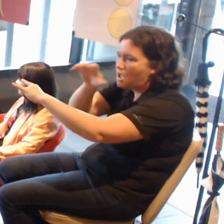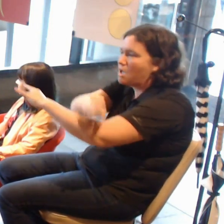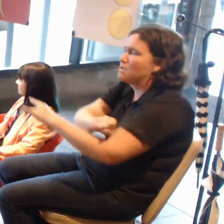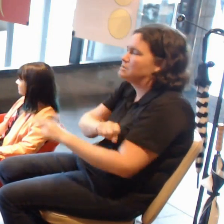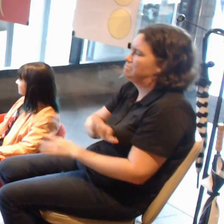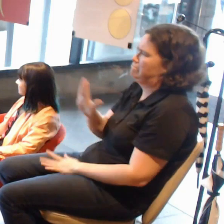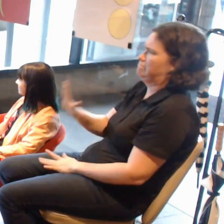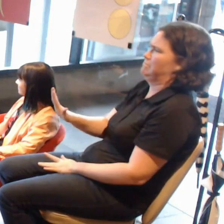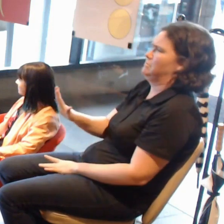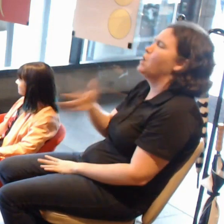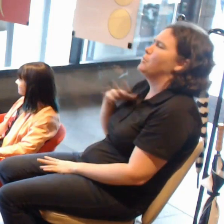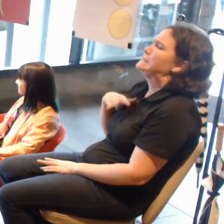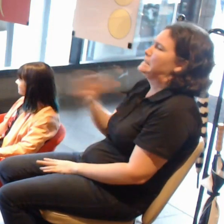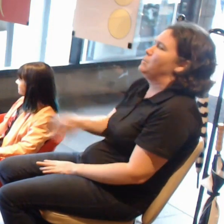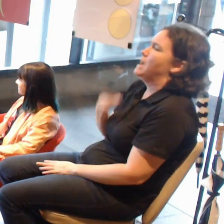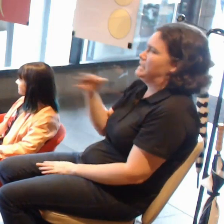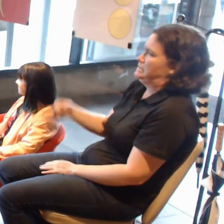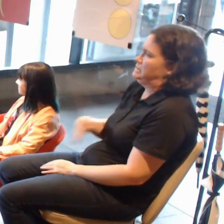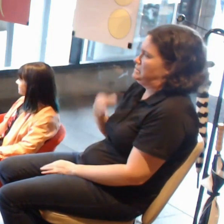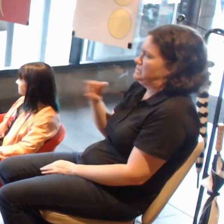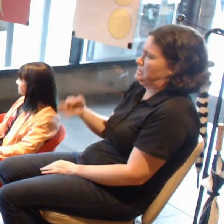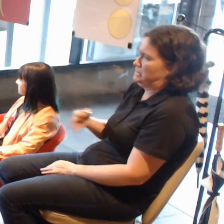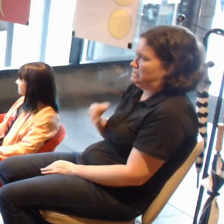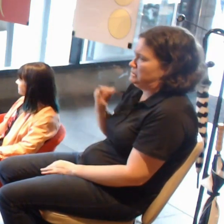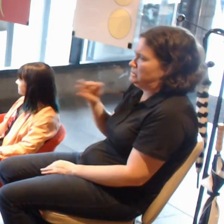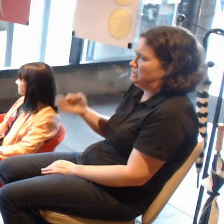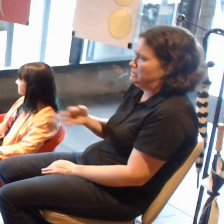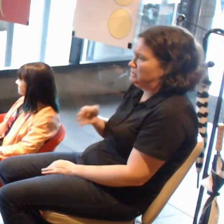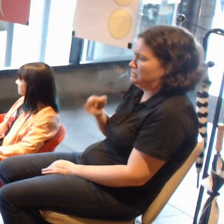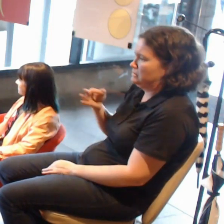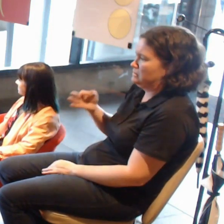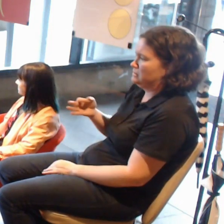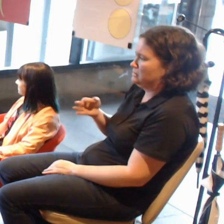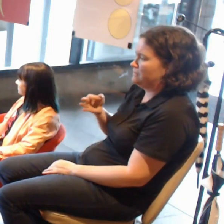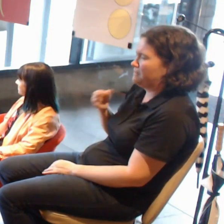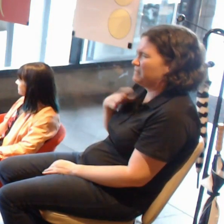"because he couldn't understand it wasn't real."